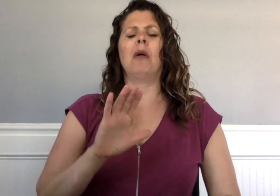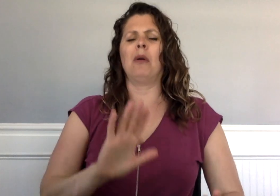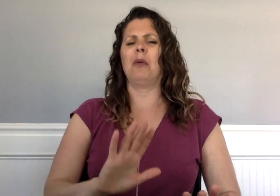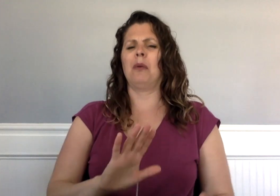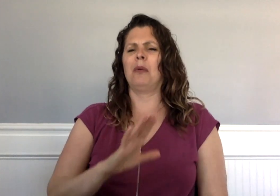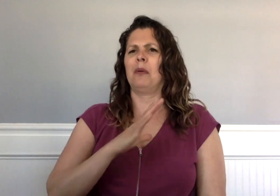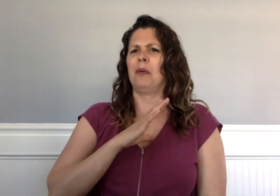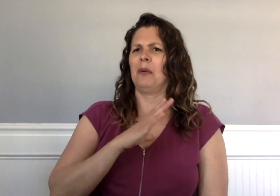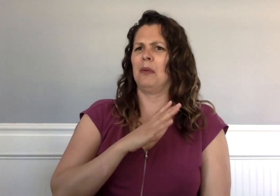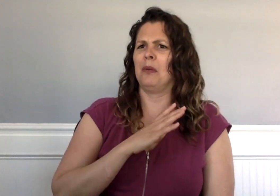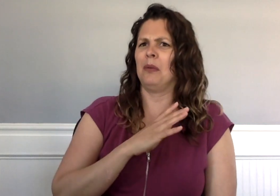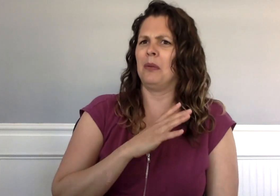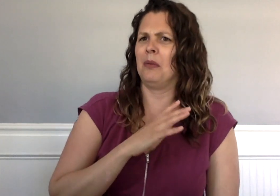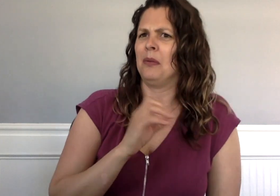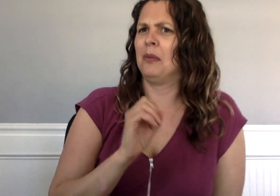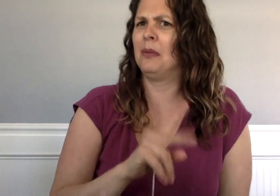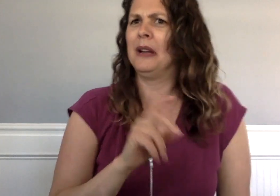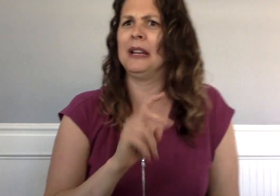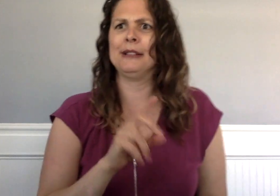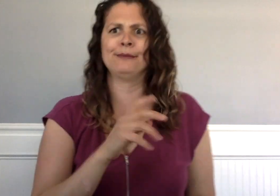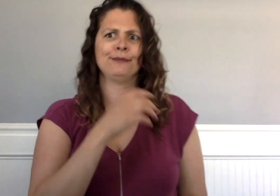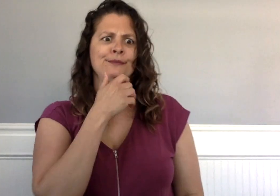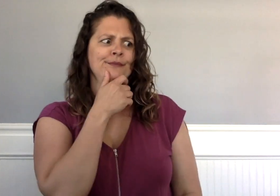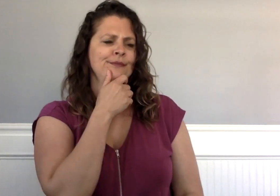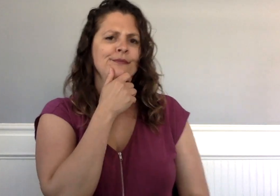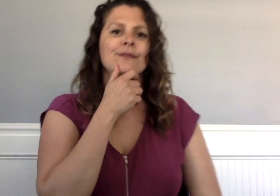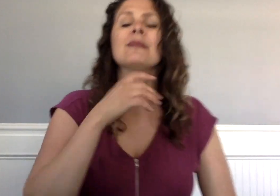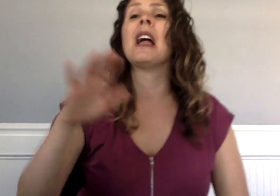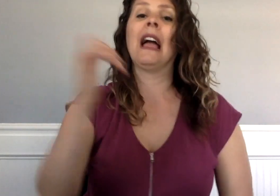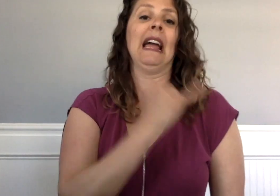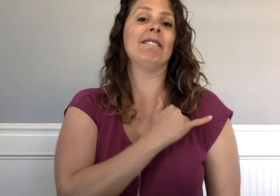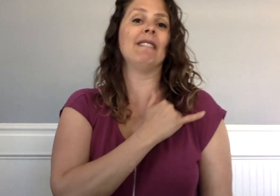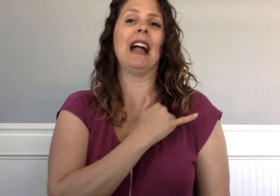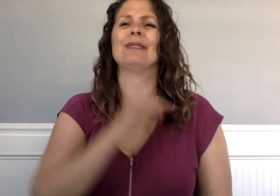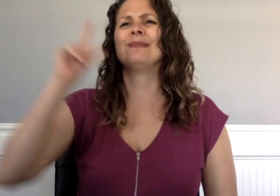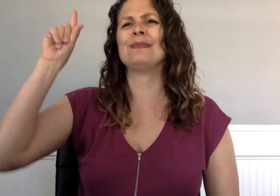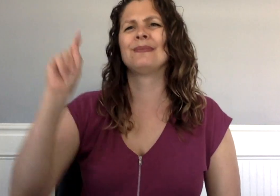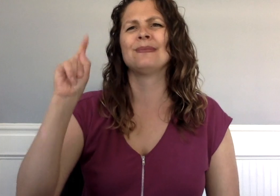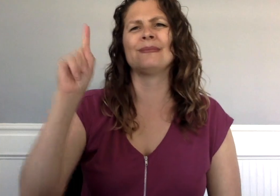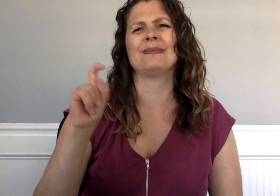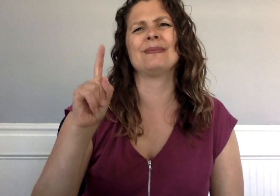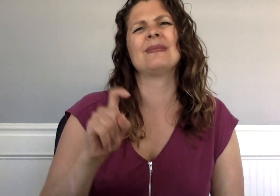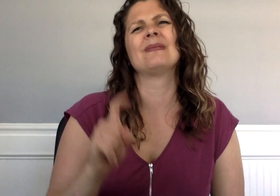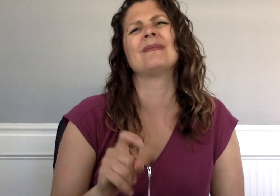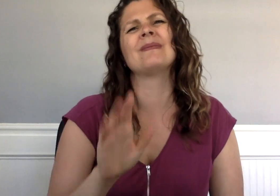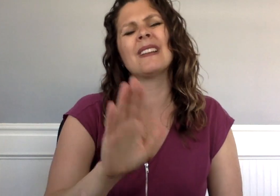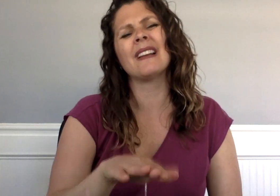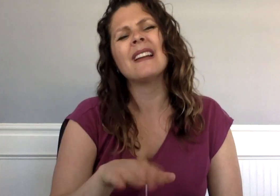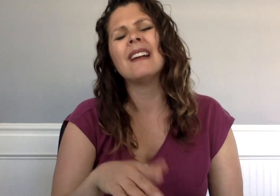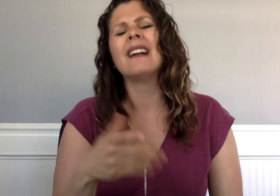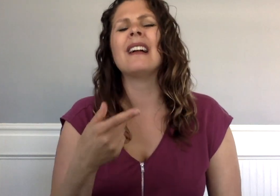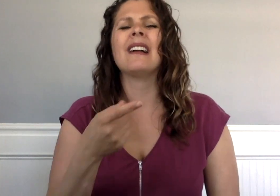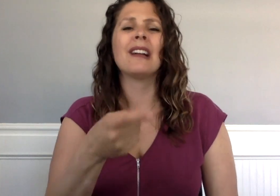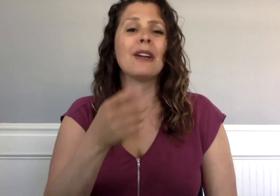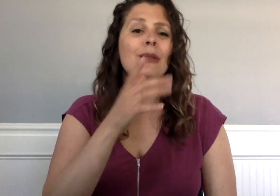Startled, Charlie said "Oh ok, ok." Yvette came down the stairs. "Irma and Irving,